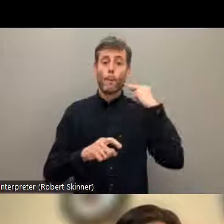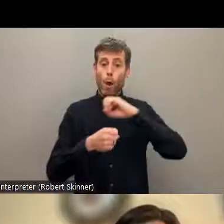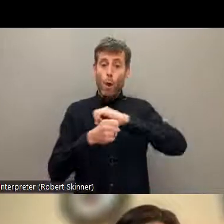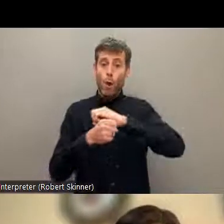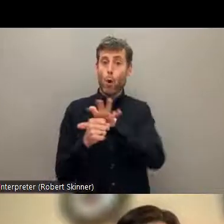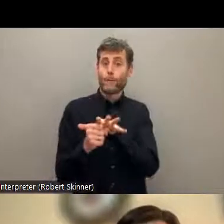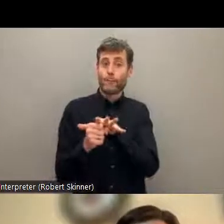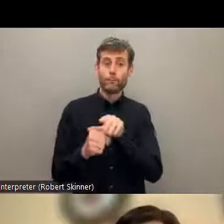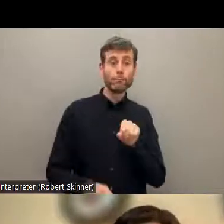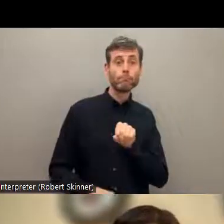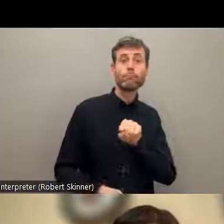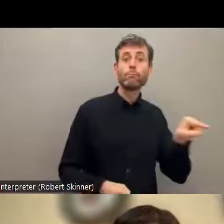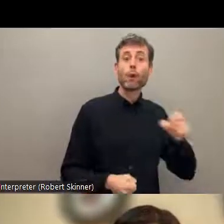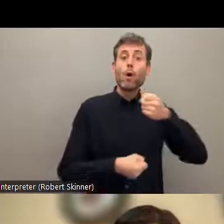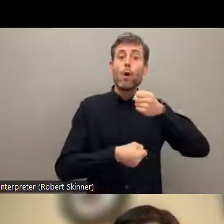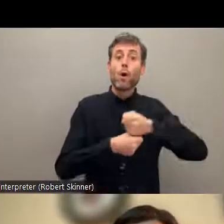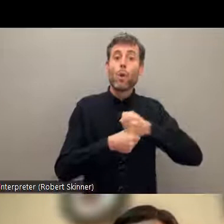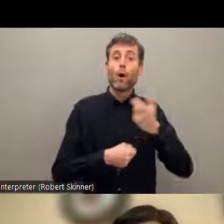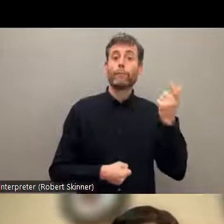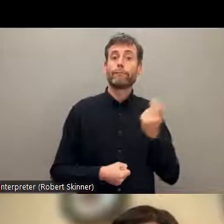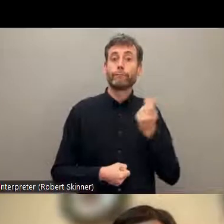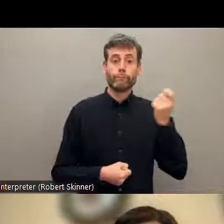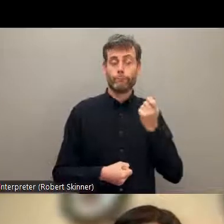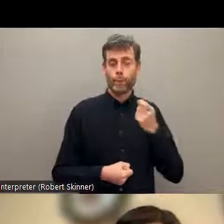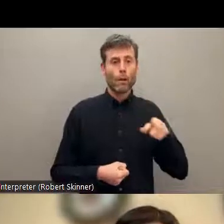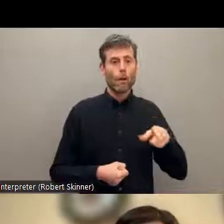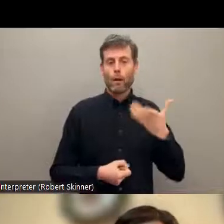underrepresented indigenous Dalit mod he'sy people with